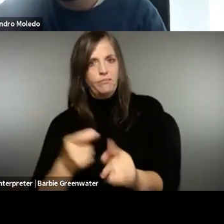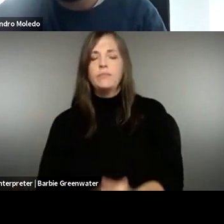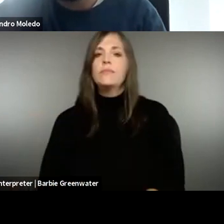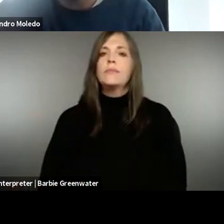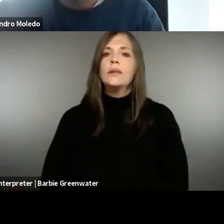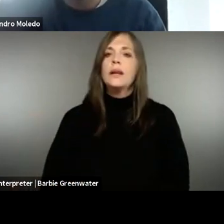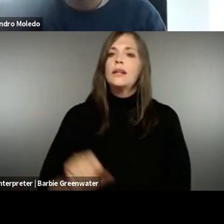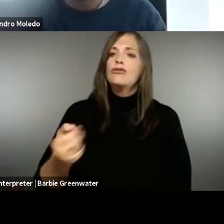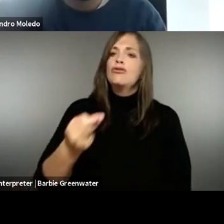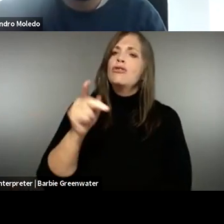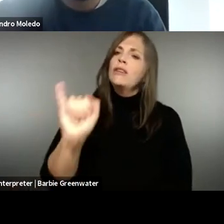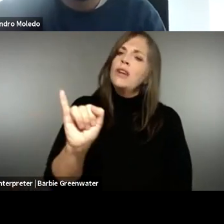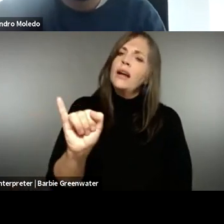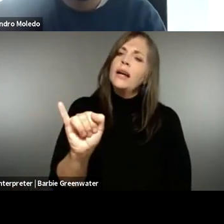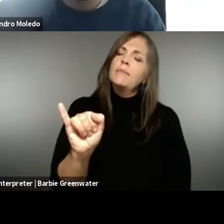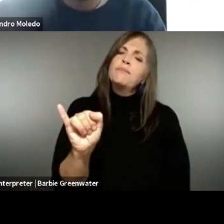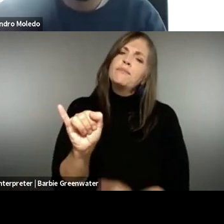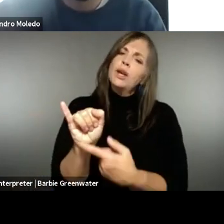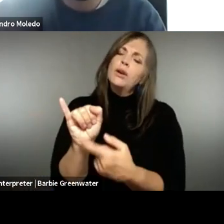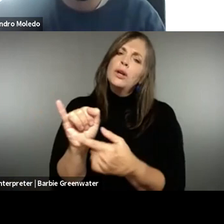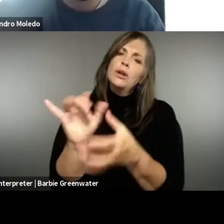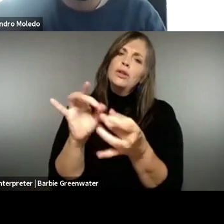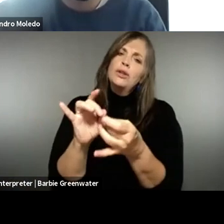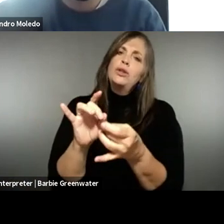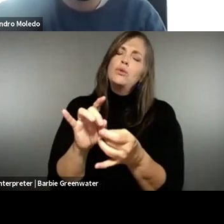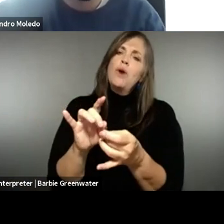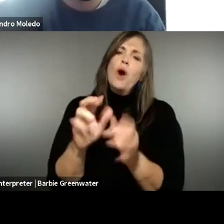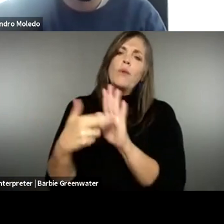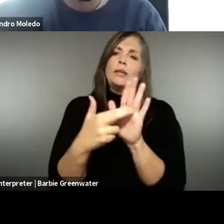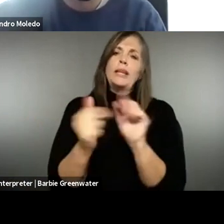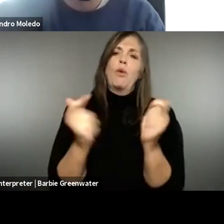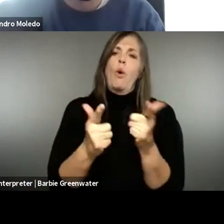the end goal. And from the standardization